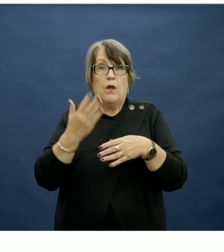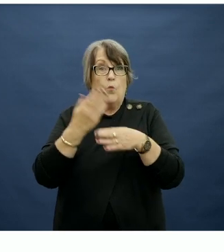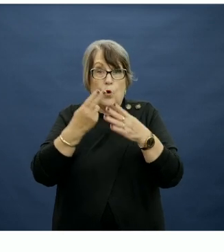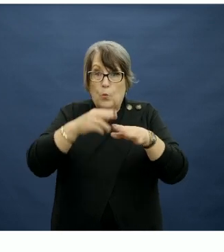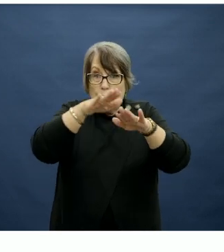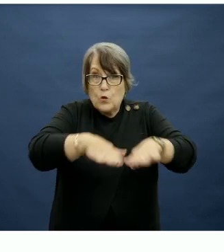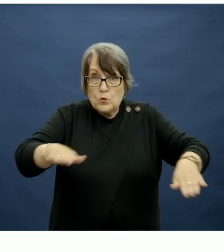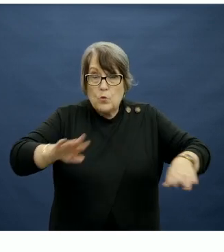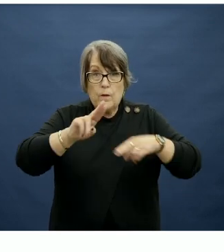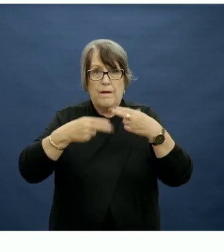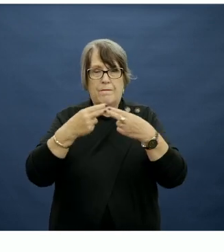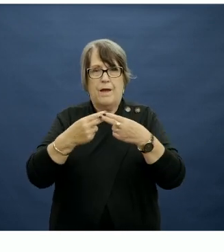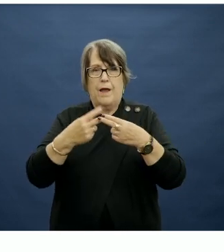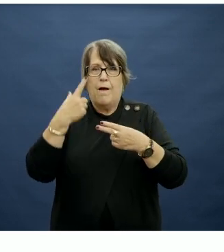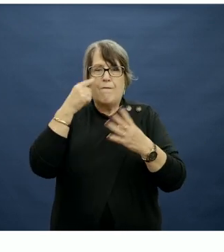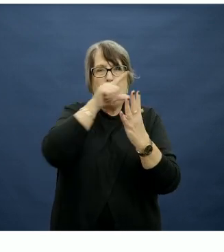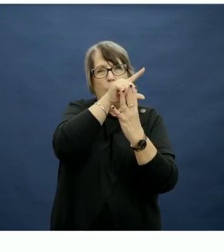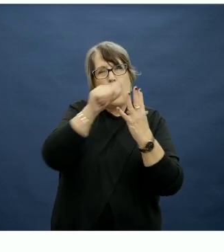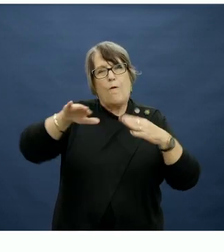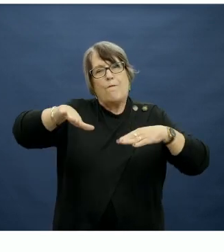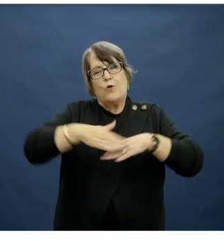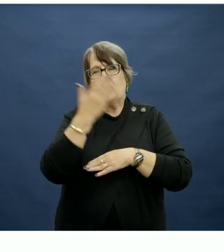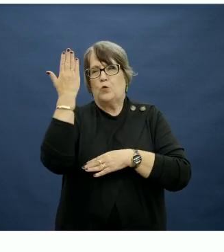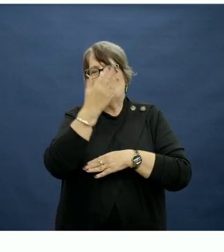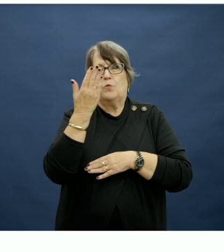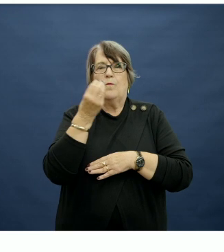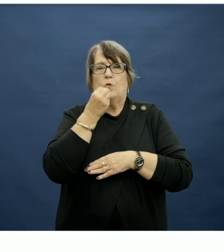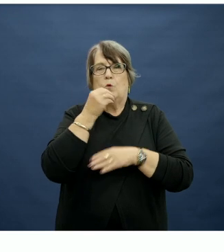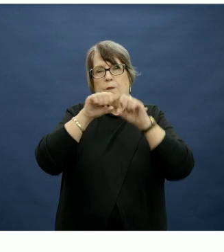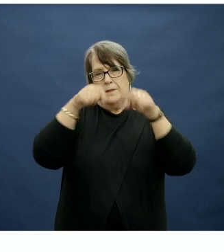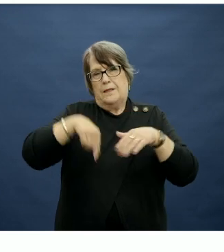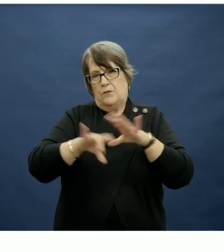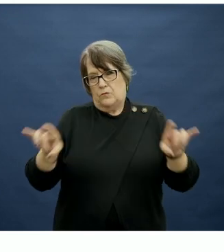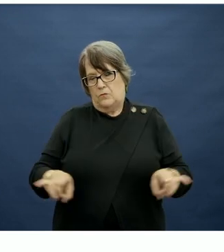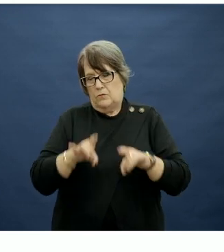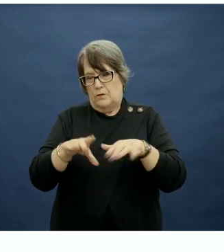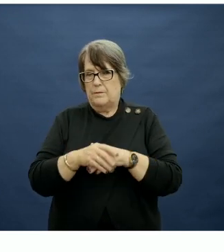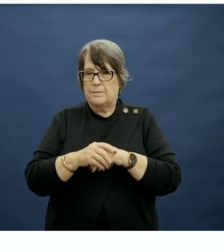and families to generate options for a new school food system in Australia, and we were